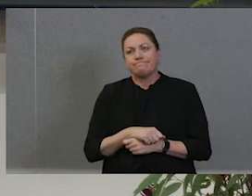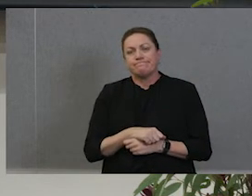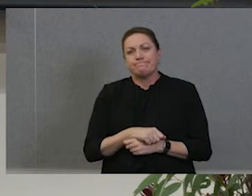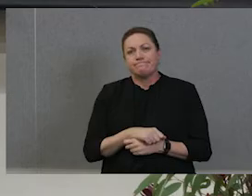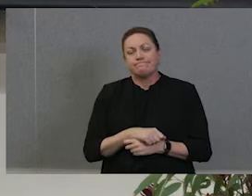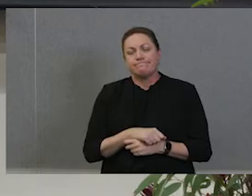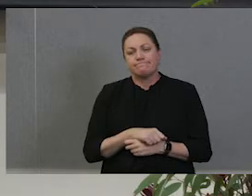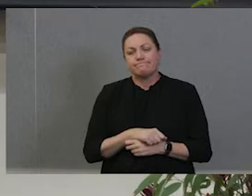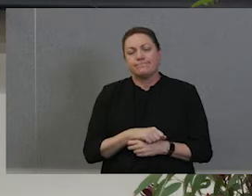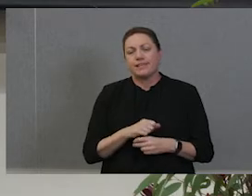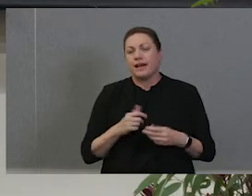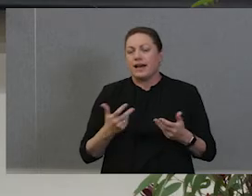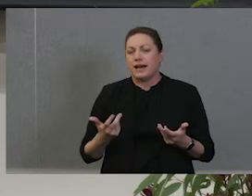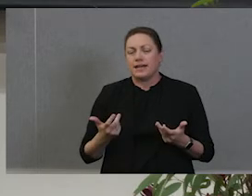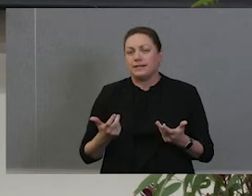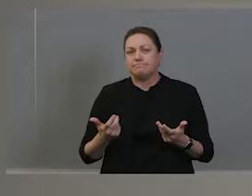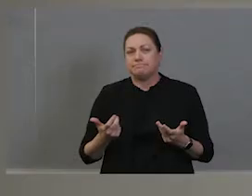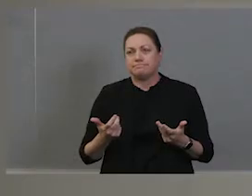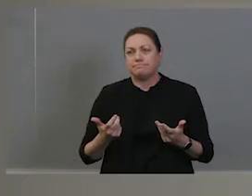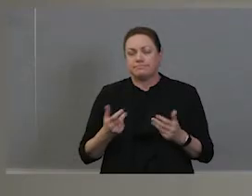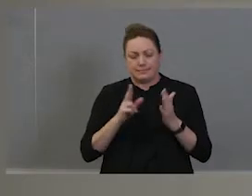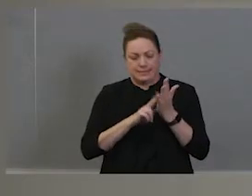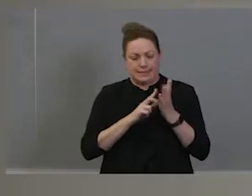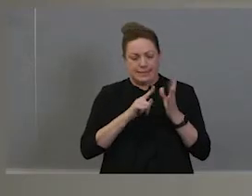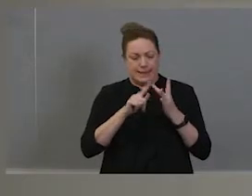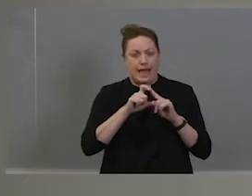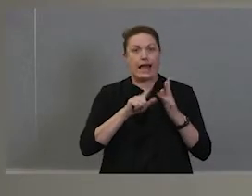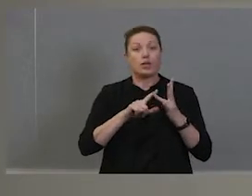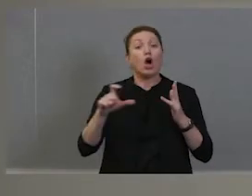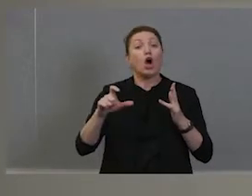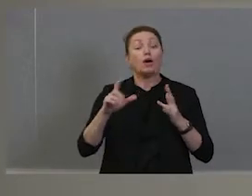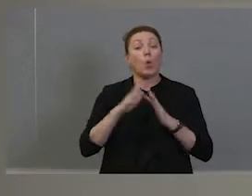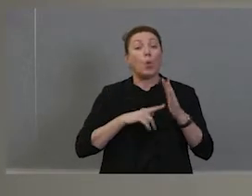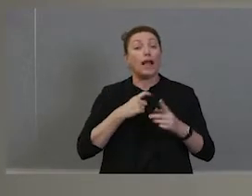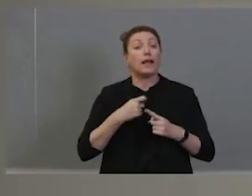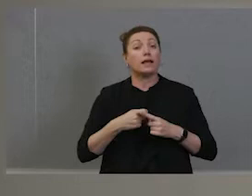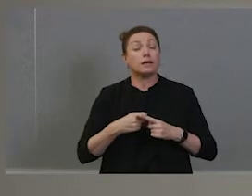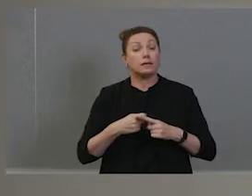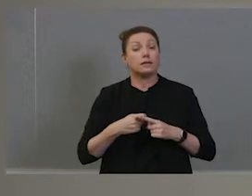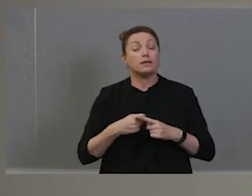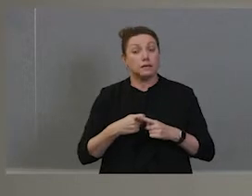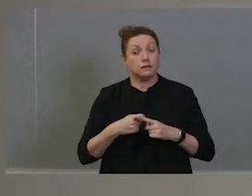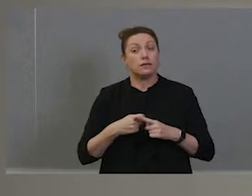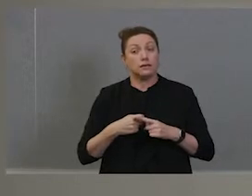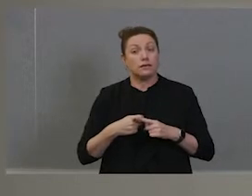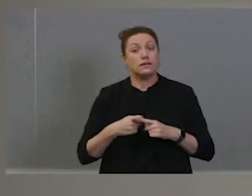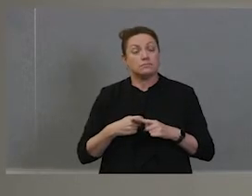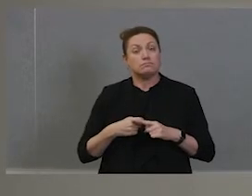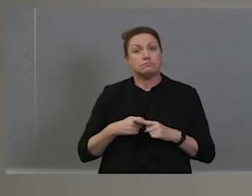you know, NAIDOC Week, we know has been closed through this COVID-19 has